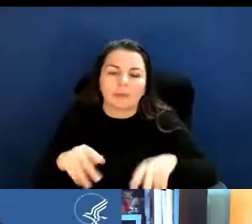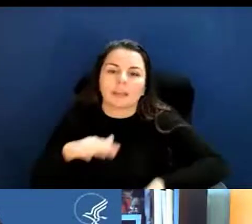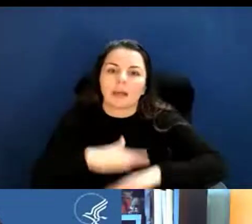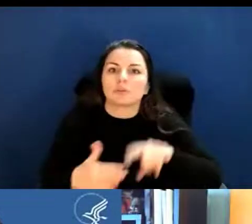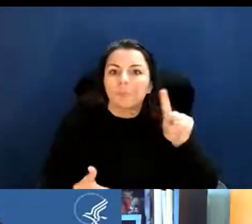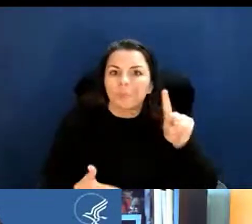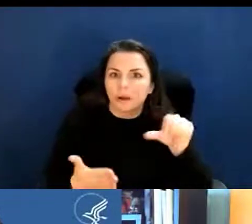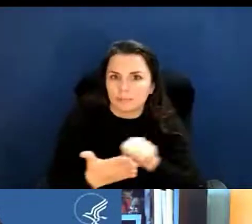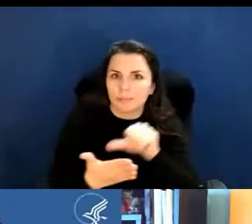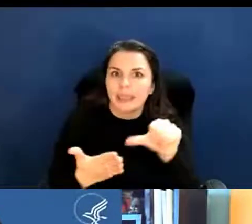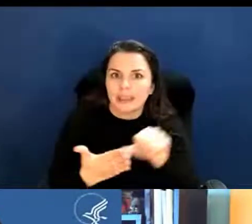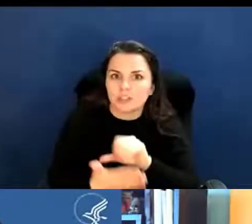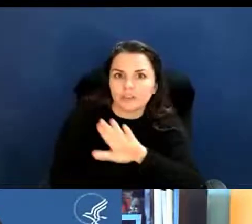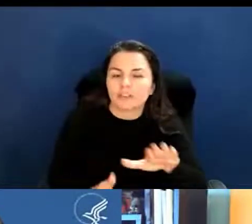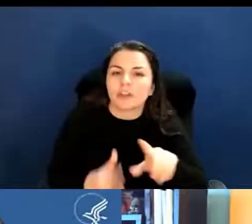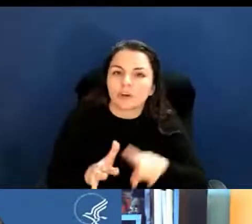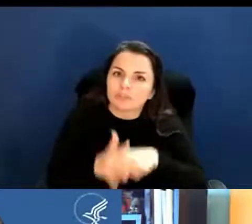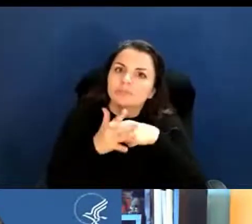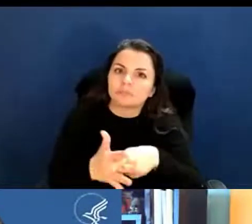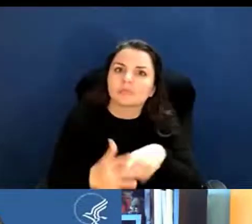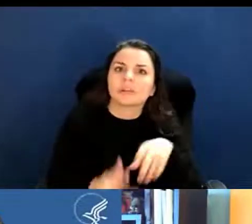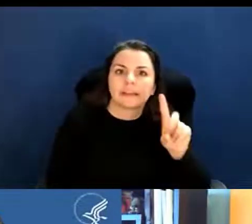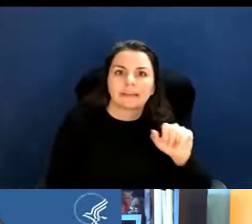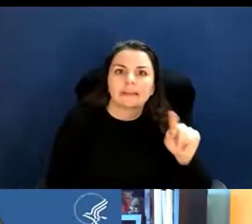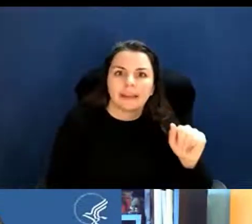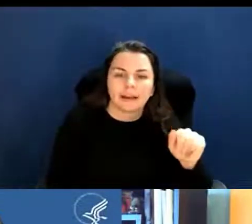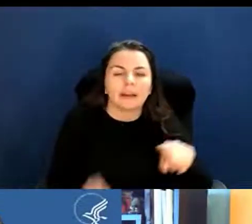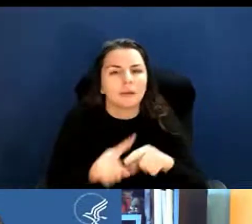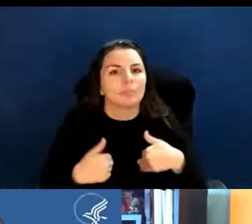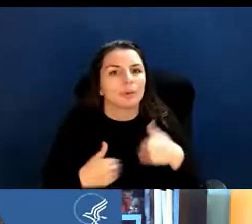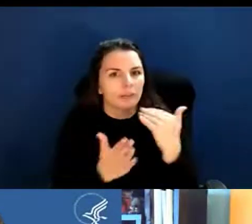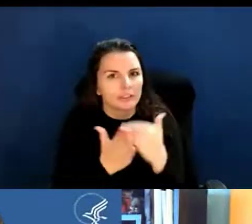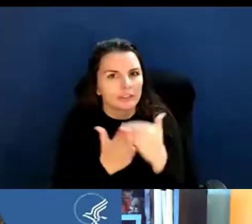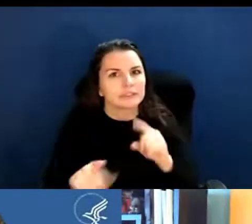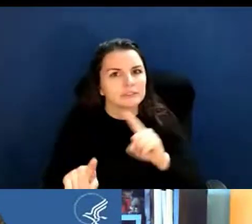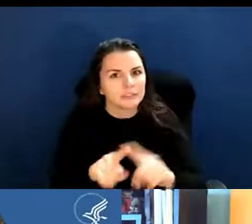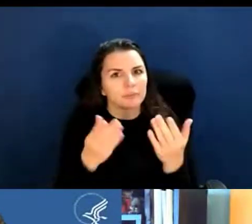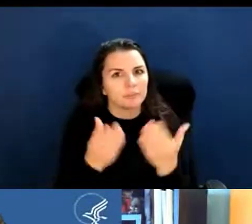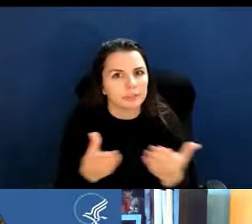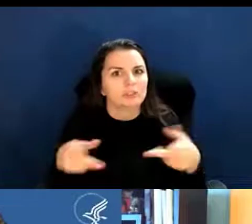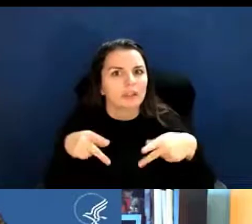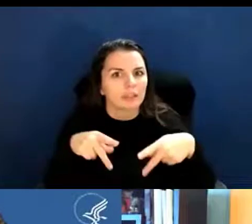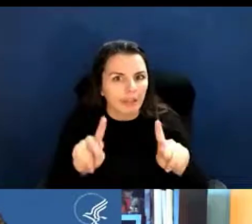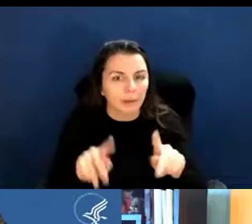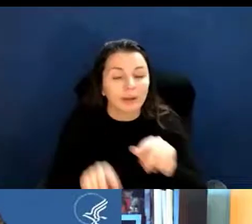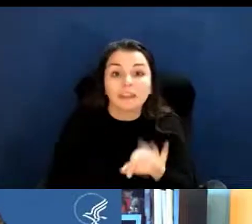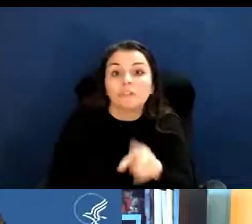So there's a list of different acceptable materials post submission. If you Google post submission materials